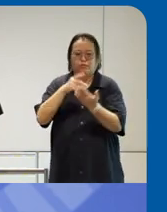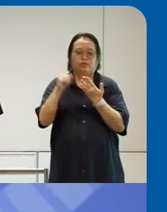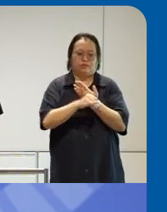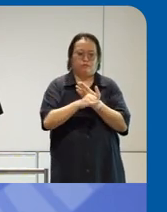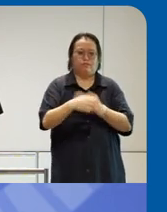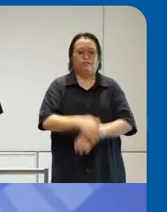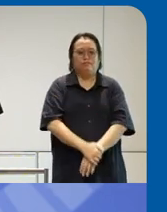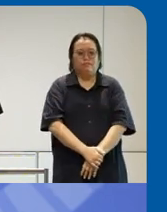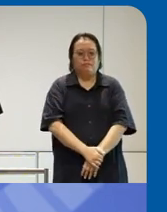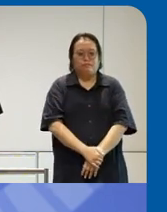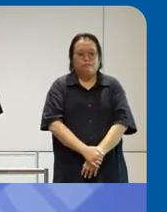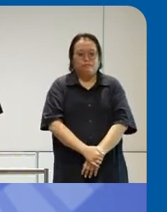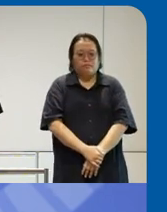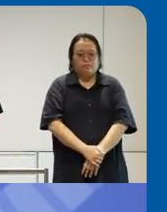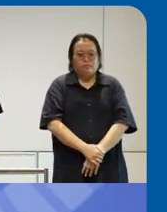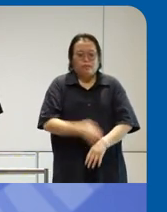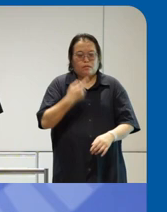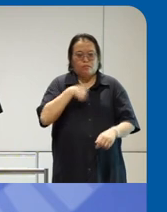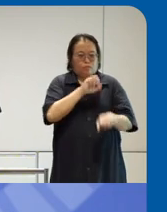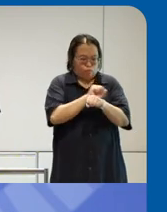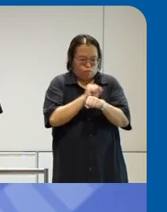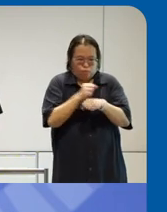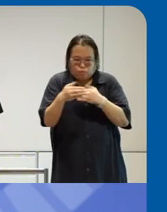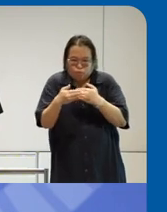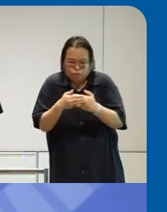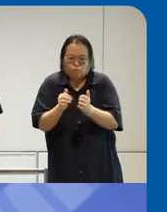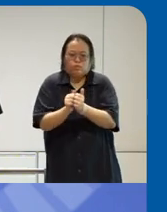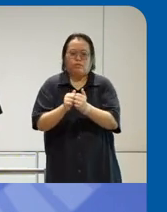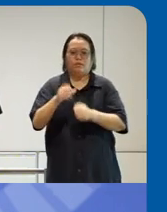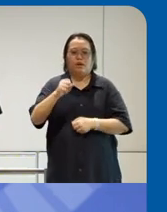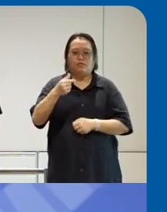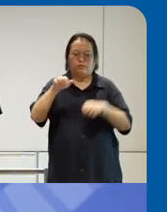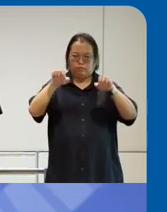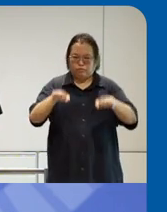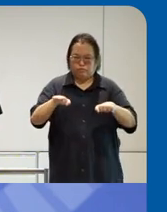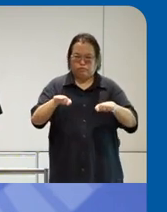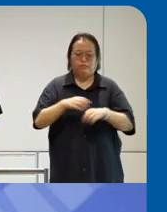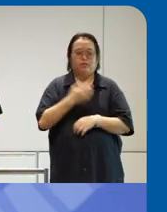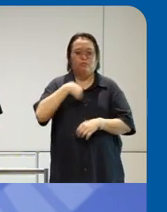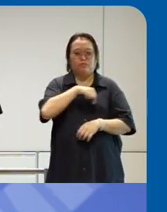so we work very closely with SG enable actually we are they are key vendor for anything related